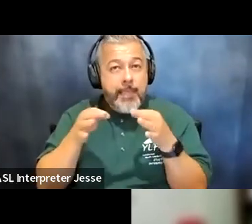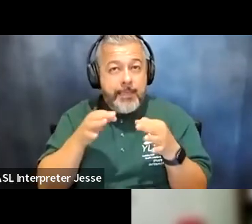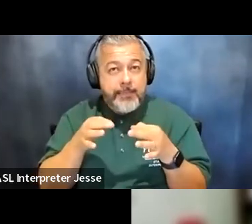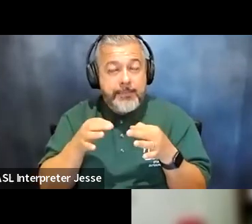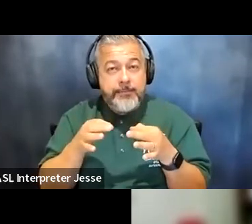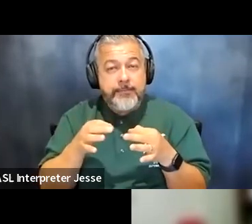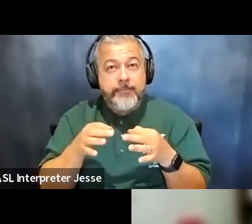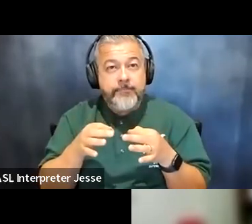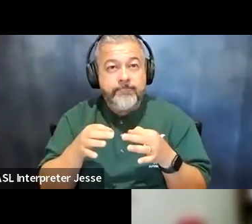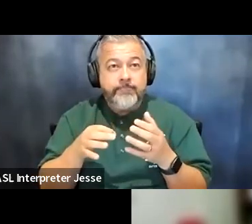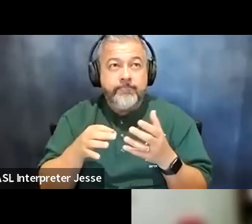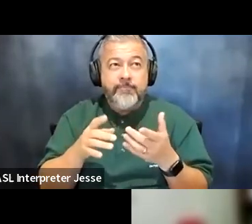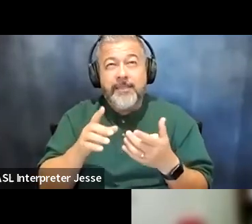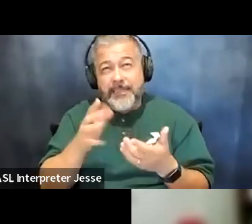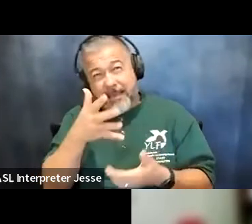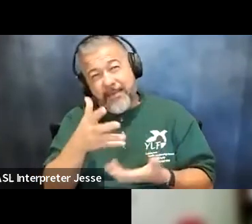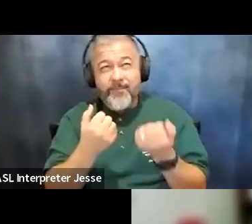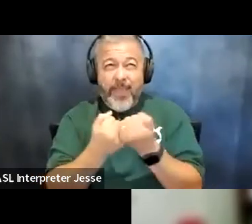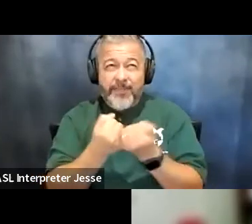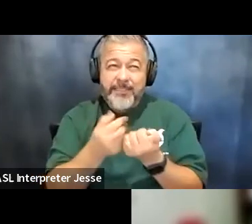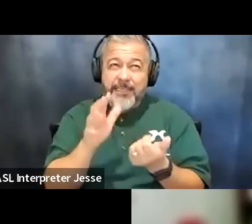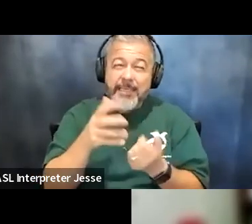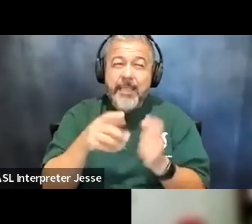i mean it's kind of advocacy but you know i probably should have done it in person